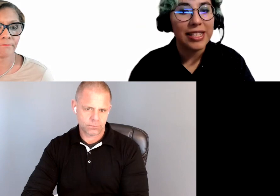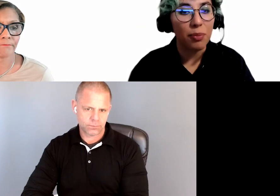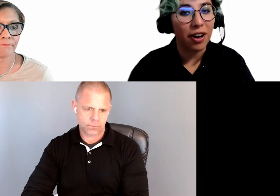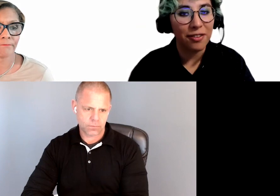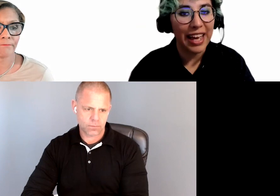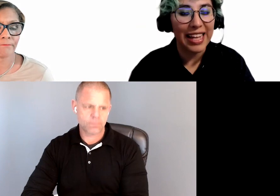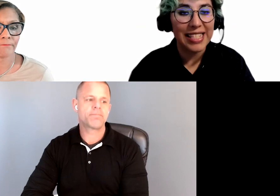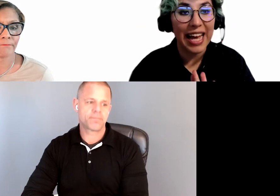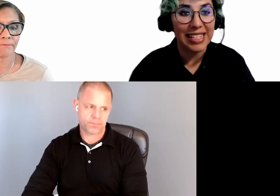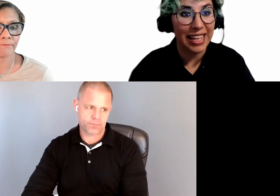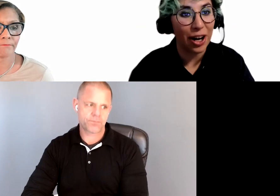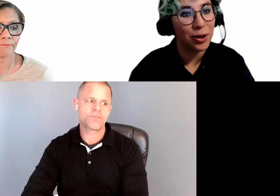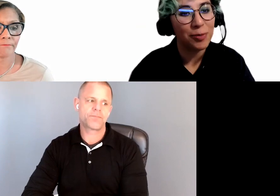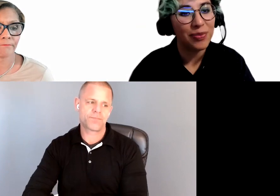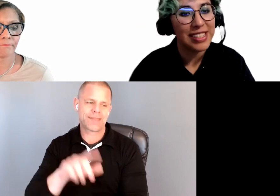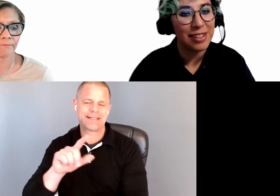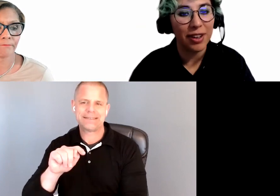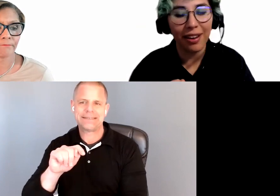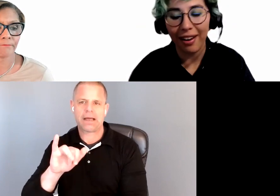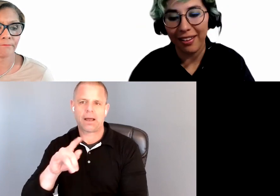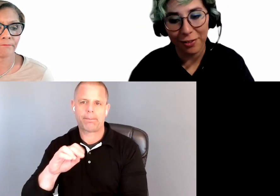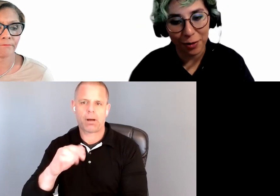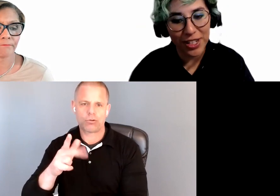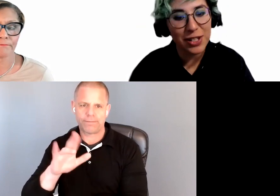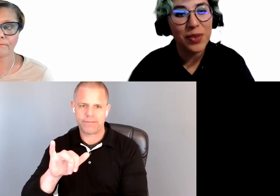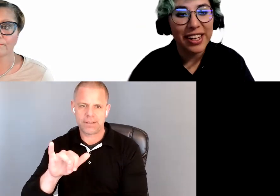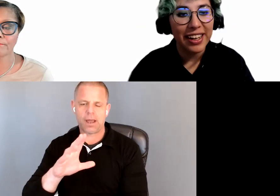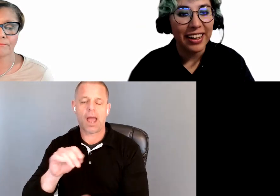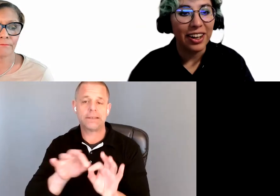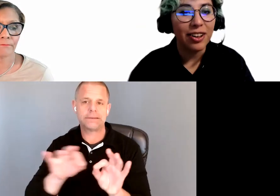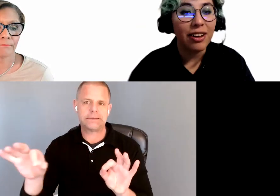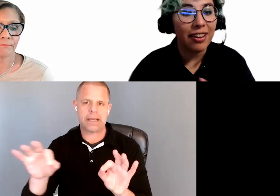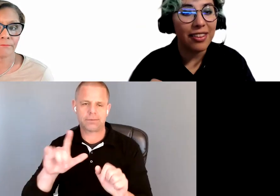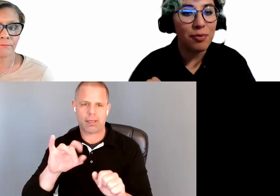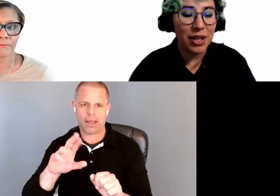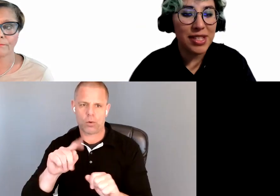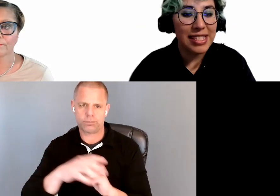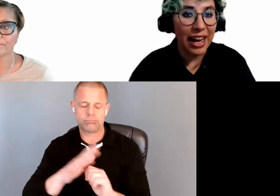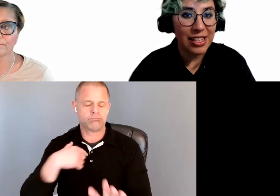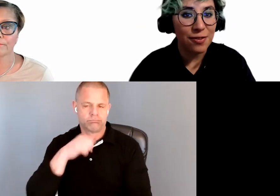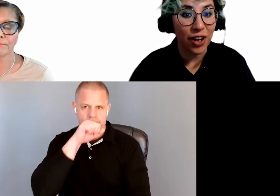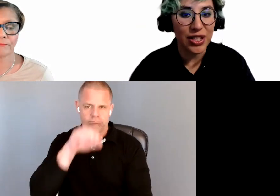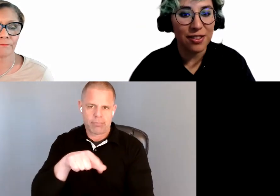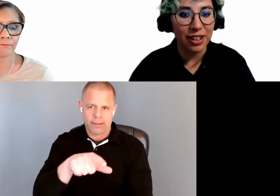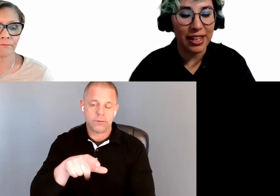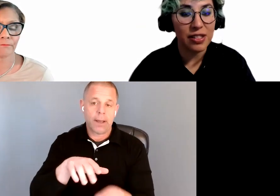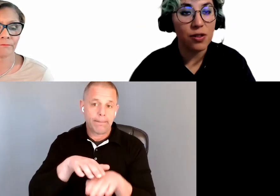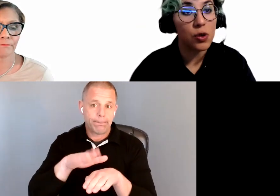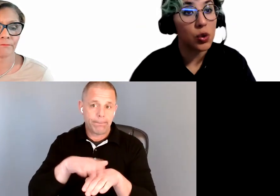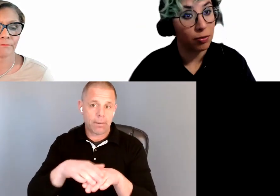Typography and text layout. This is something I like very much. The minimum size font is 12